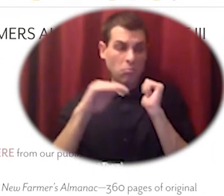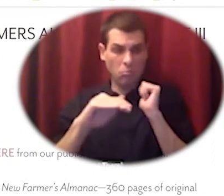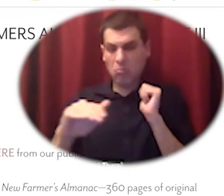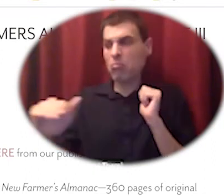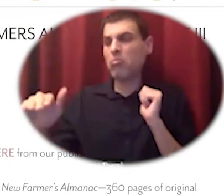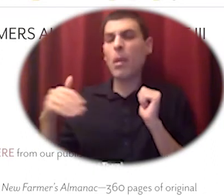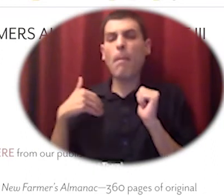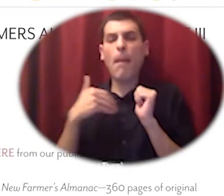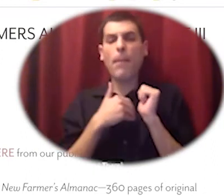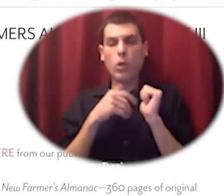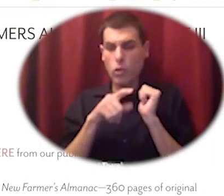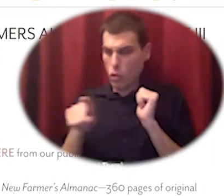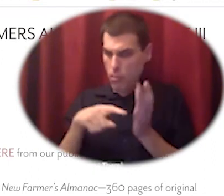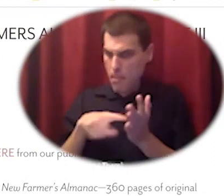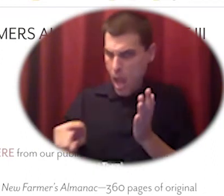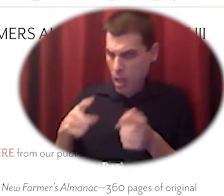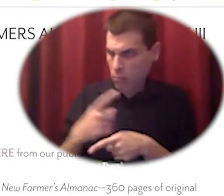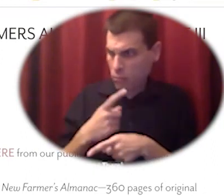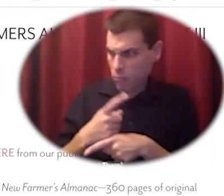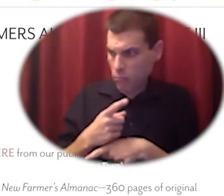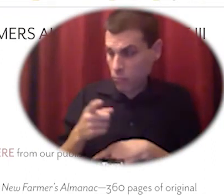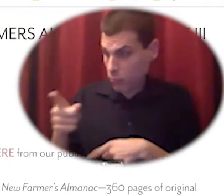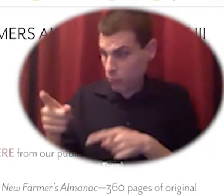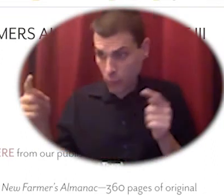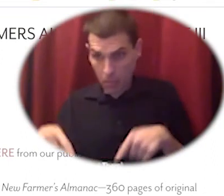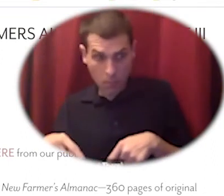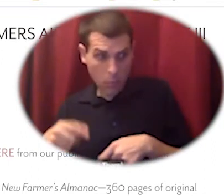paying their share of the maintenance costs and also participating in